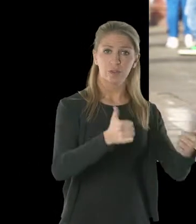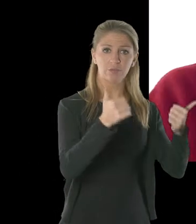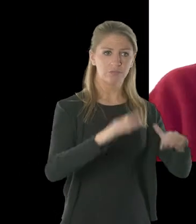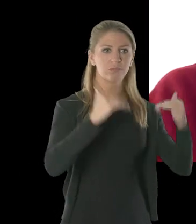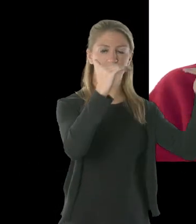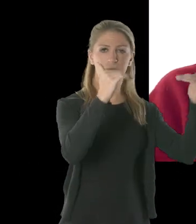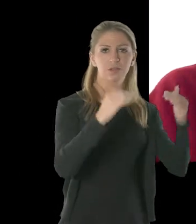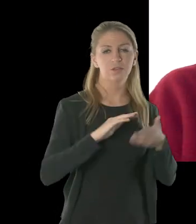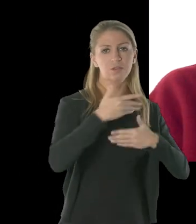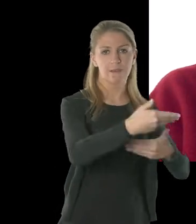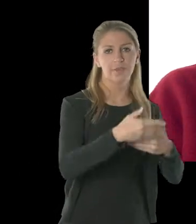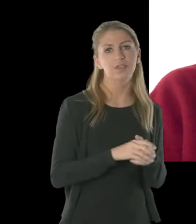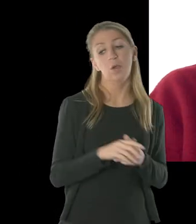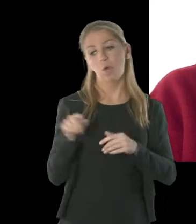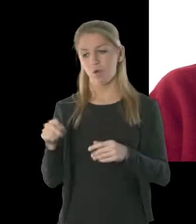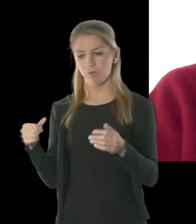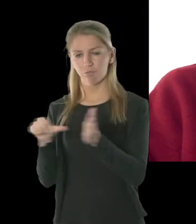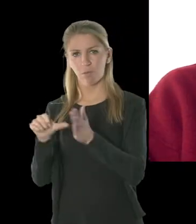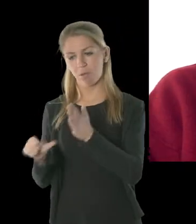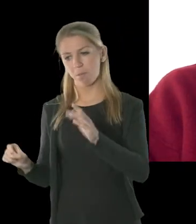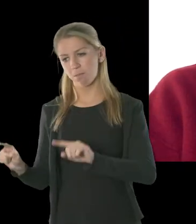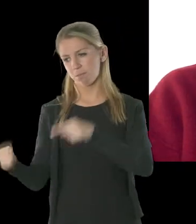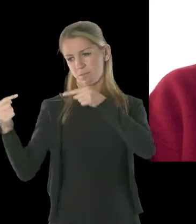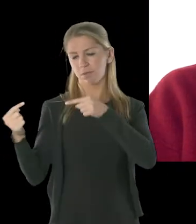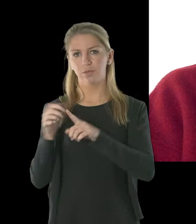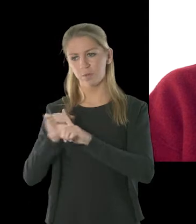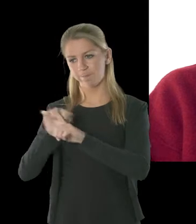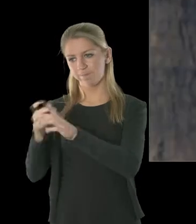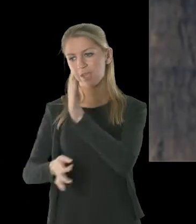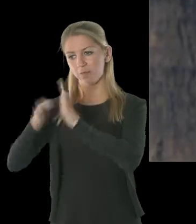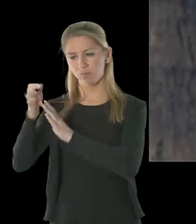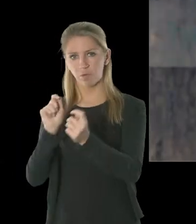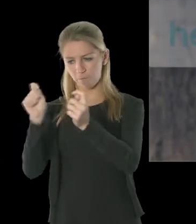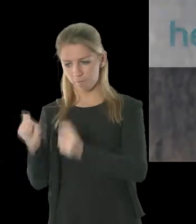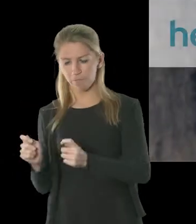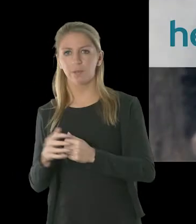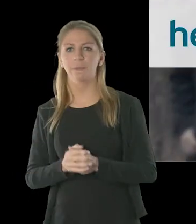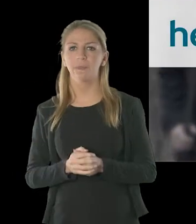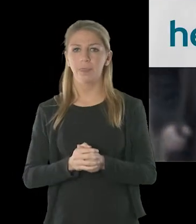If you want to have a say in how we work, get in contact with us on our website at healthwatchcamden.co.uk